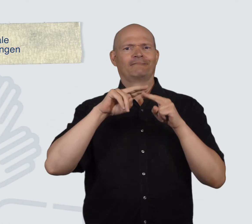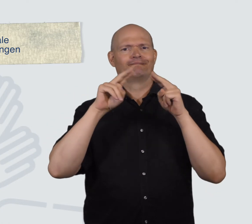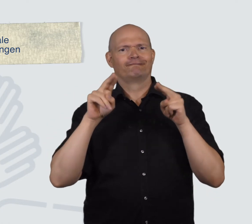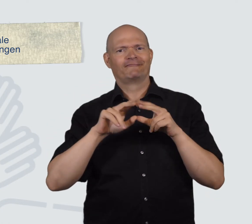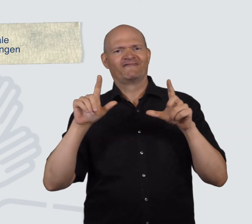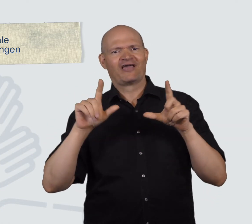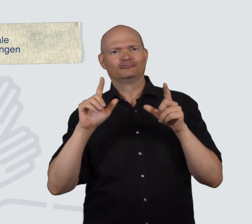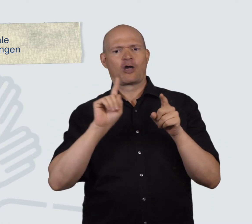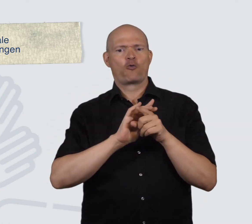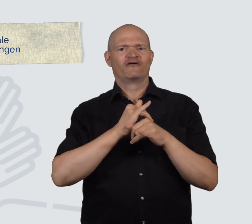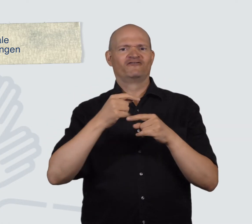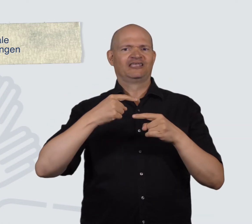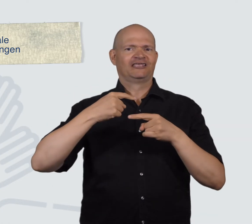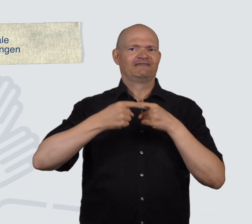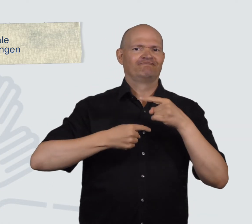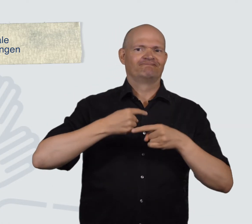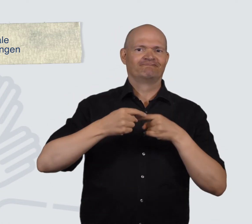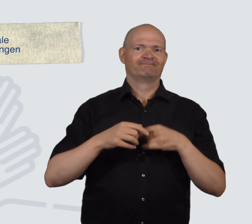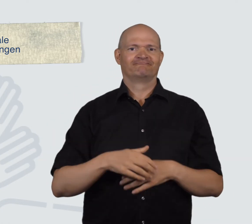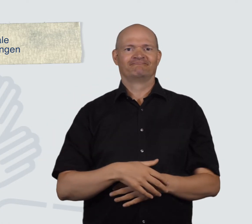of international events and their effect.